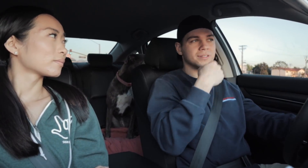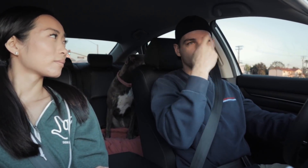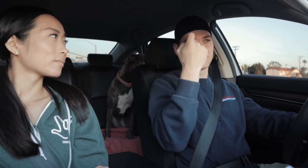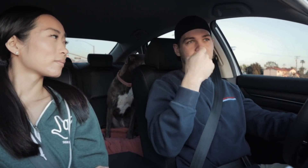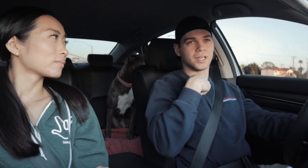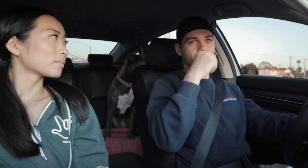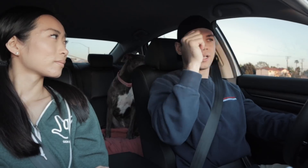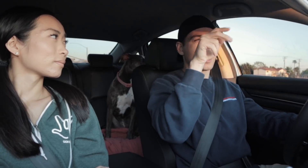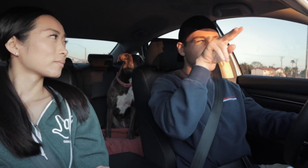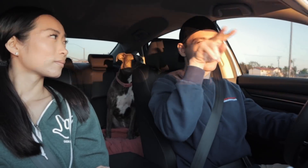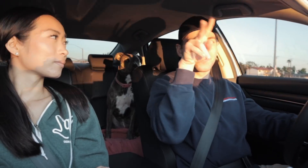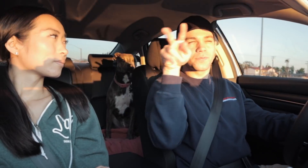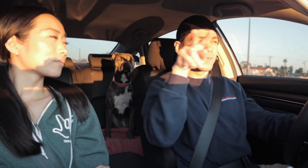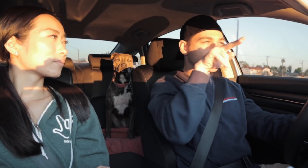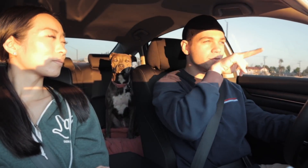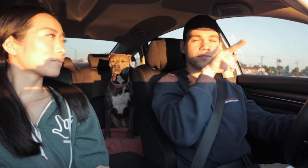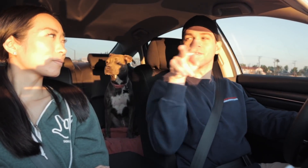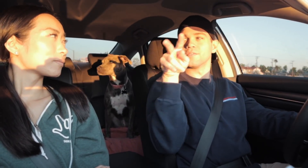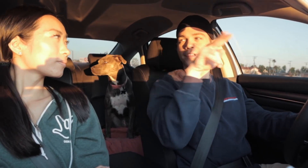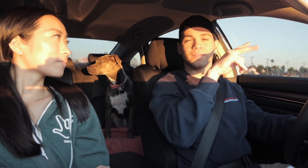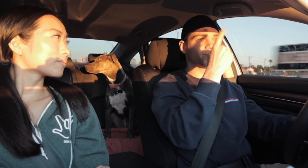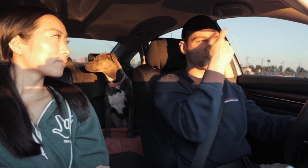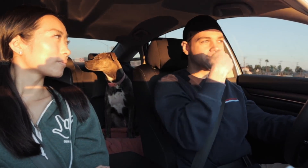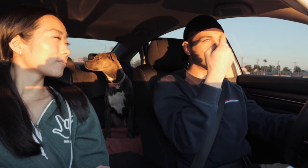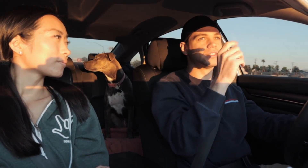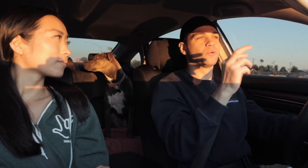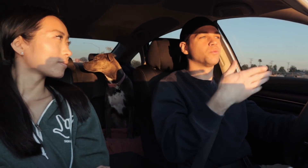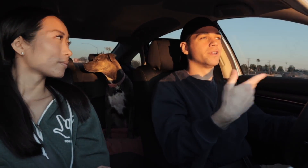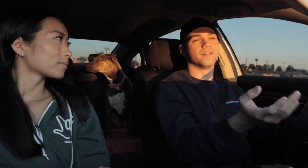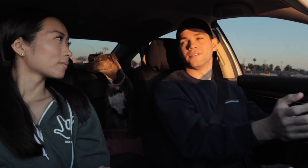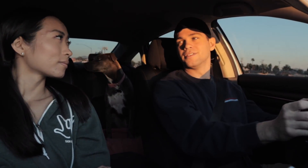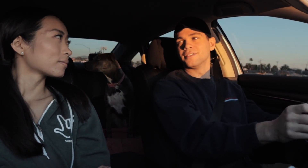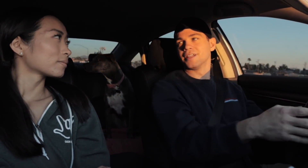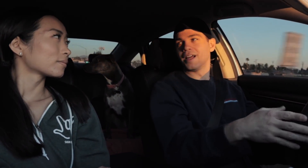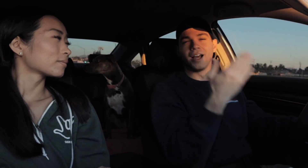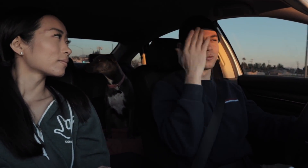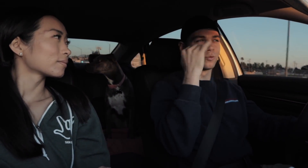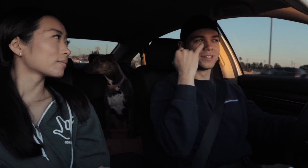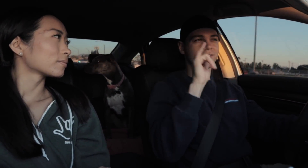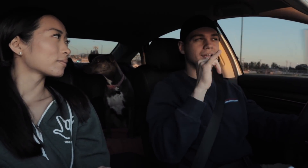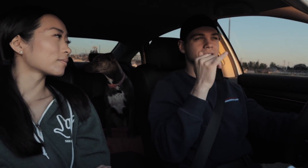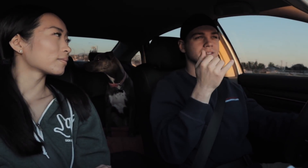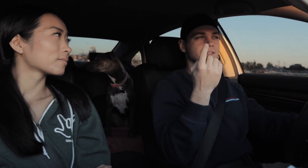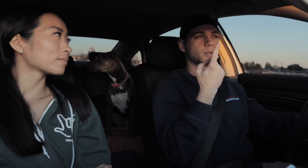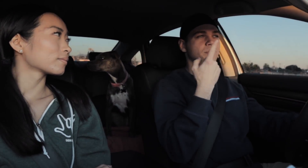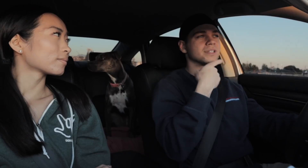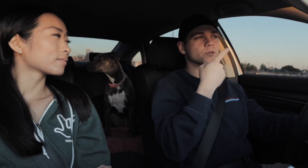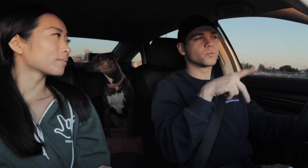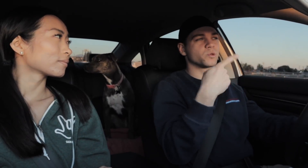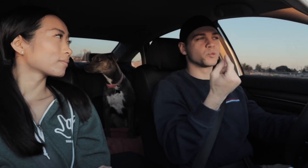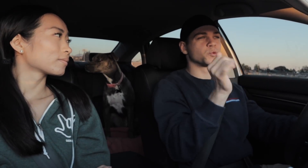because my eyes can handle looking in multiple places quickly and see faces, or whatever. R: I don't know if that's something hearing people do too?